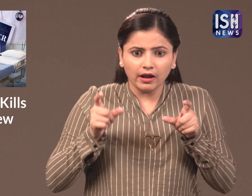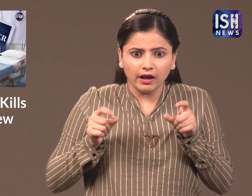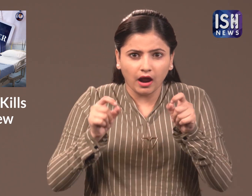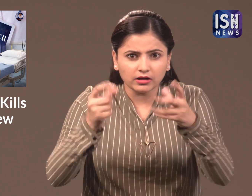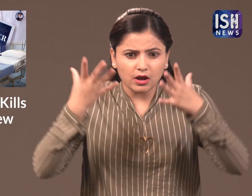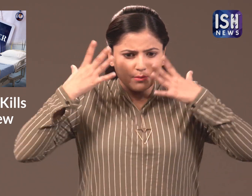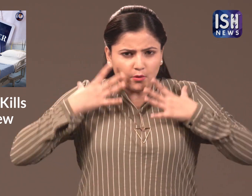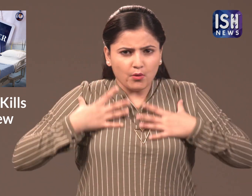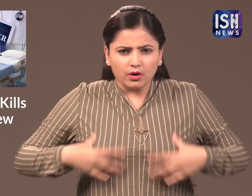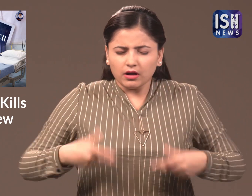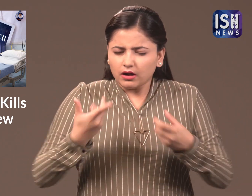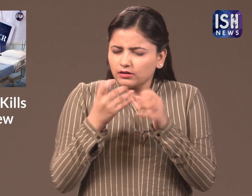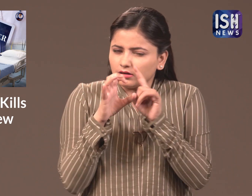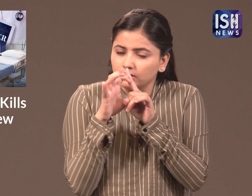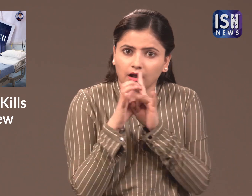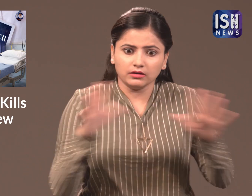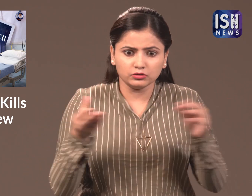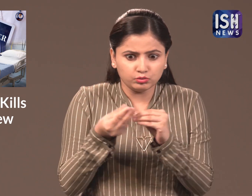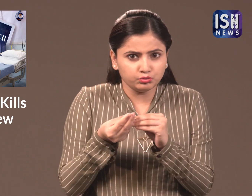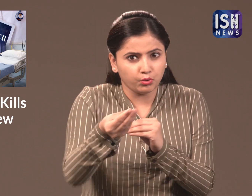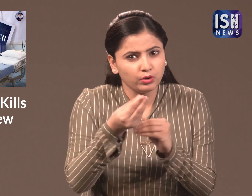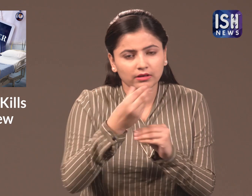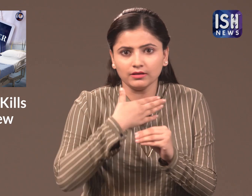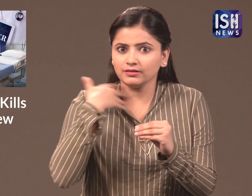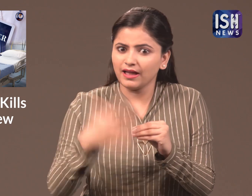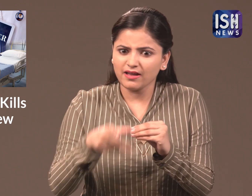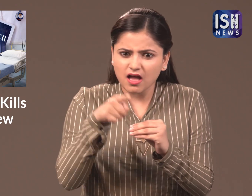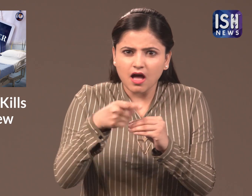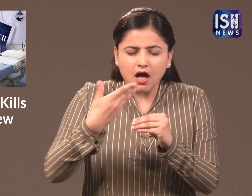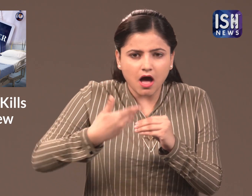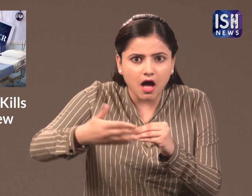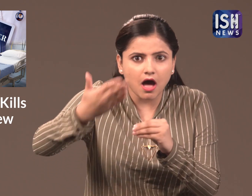from cancer dangerous diseases and who will eventually die access to jobs to